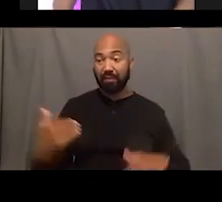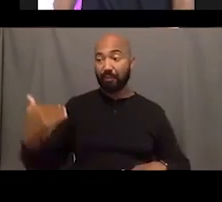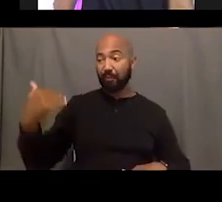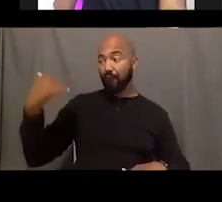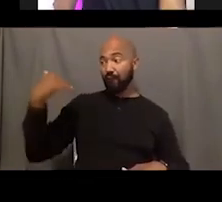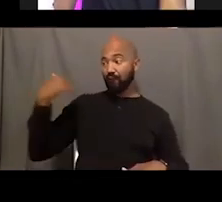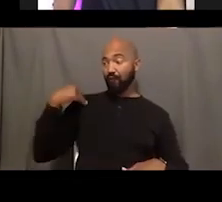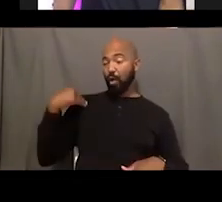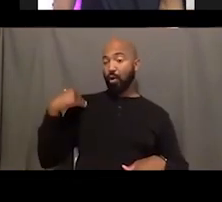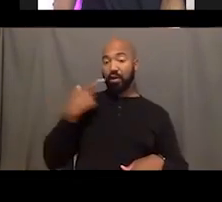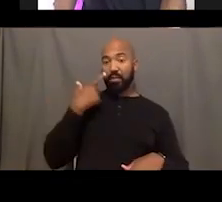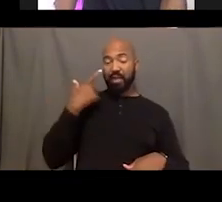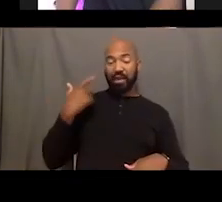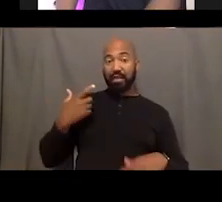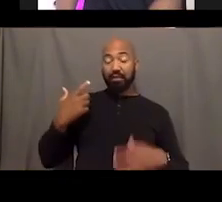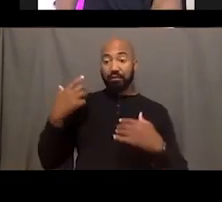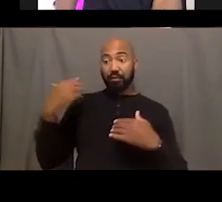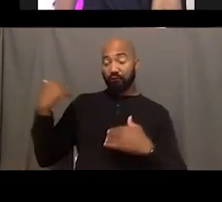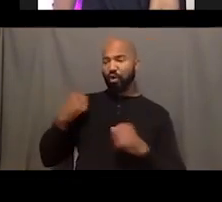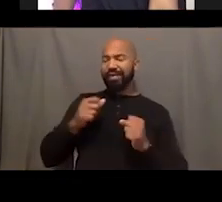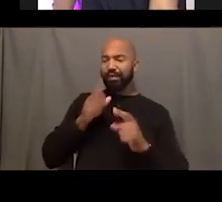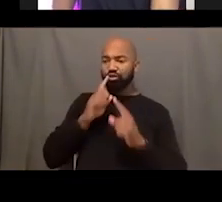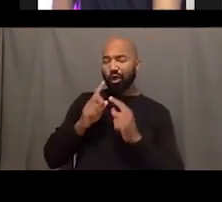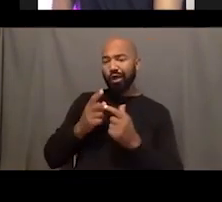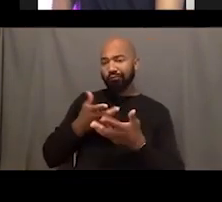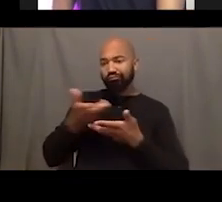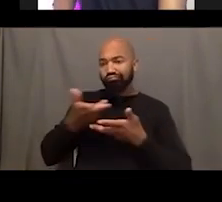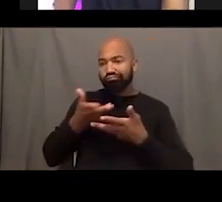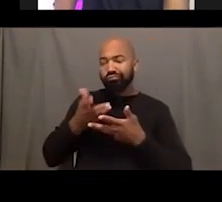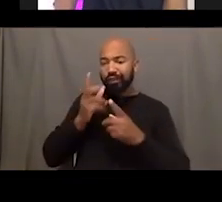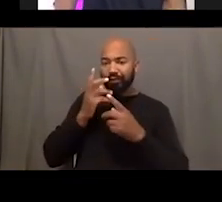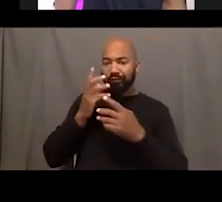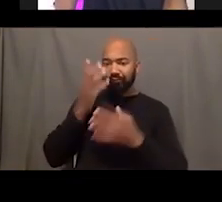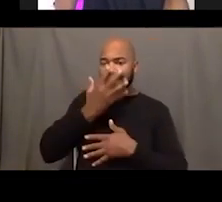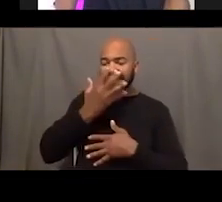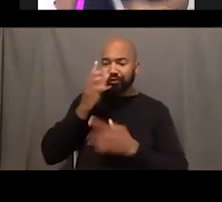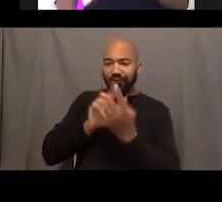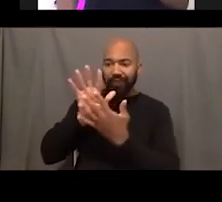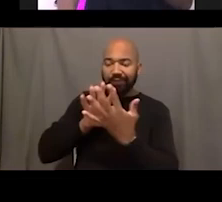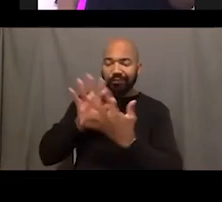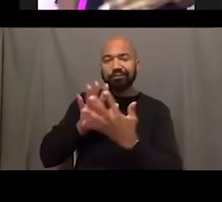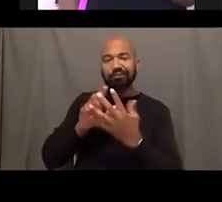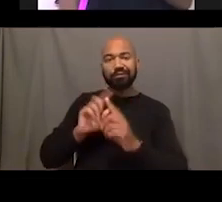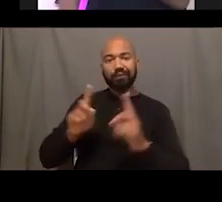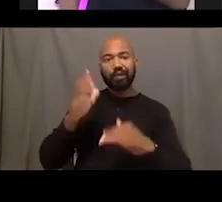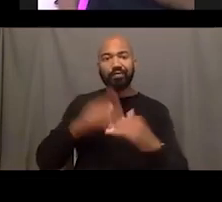Don't wear your emotions on your Facebook. Unless it's like something you know, very simple, something soft.